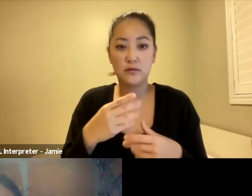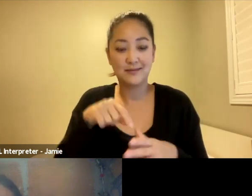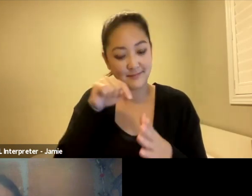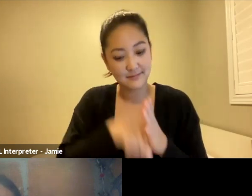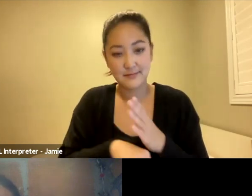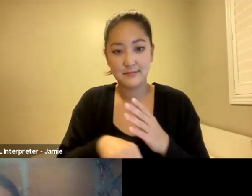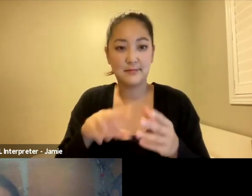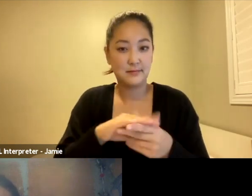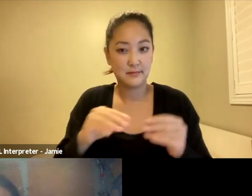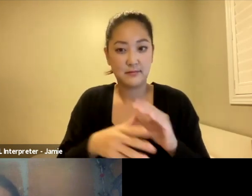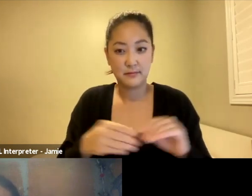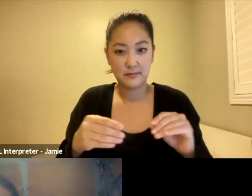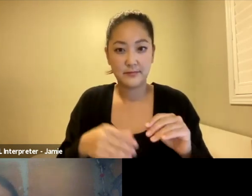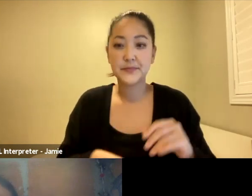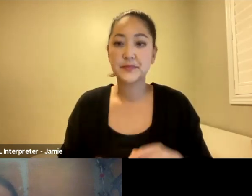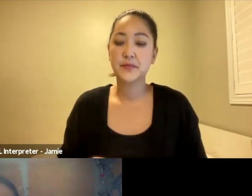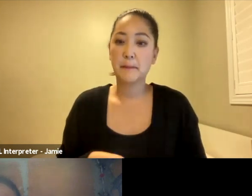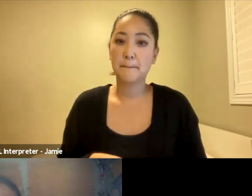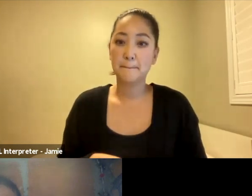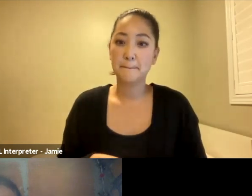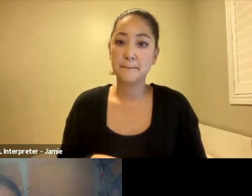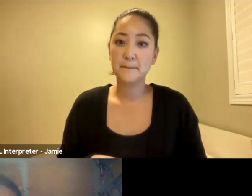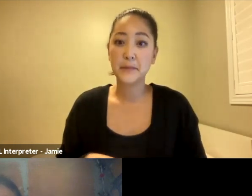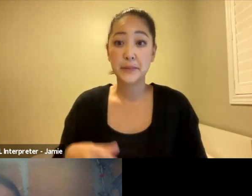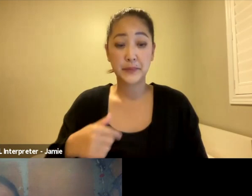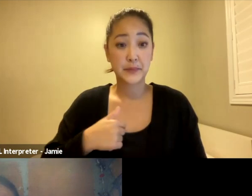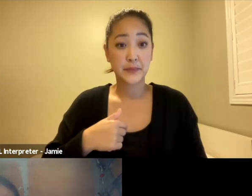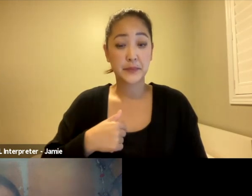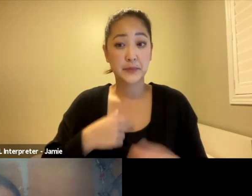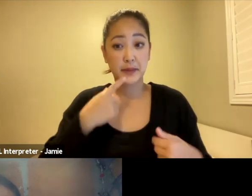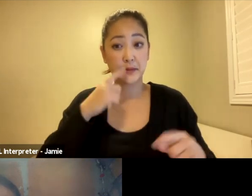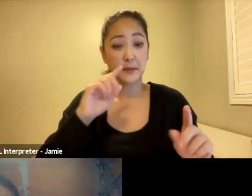When I was finally invited to an Achuar community,